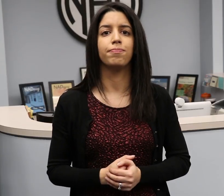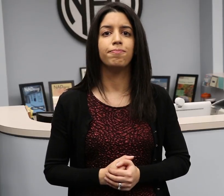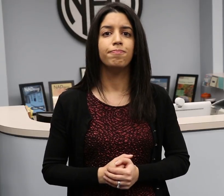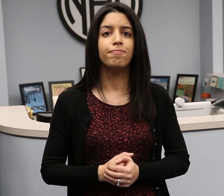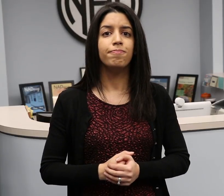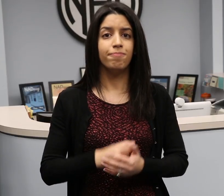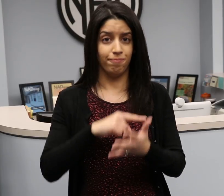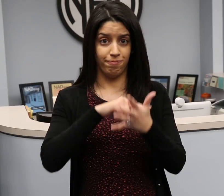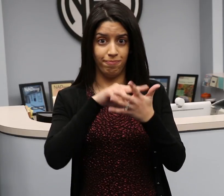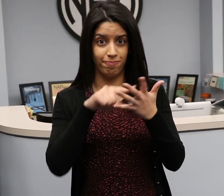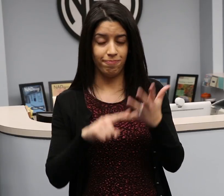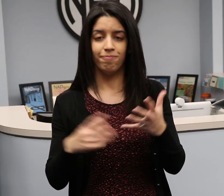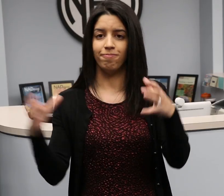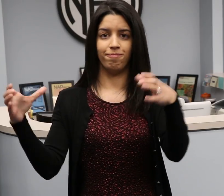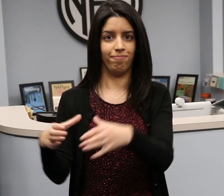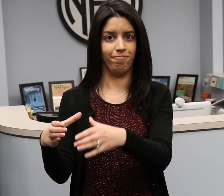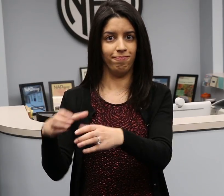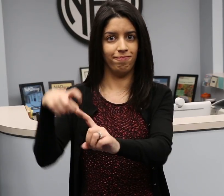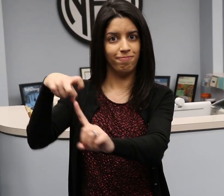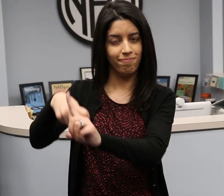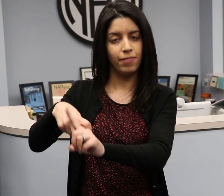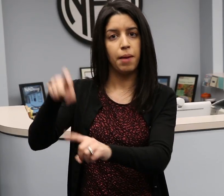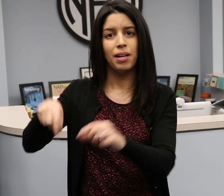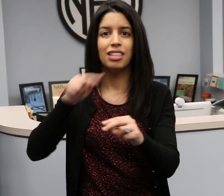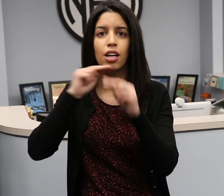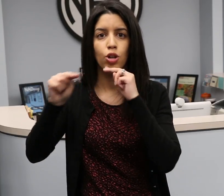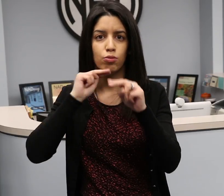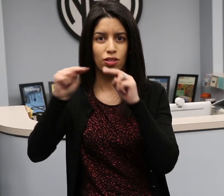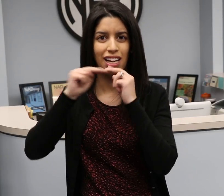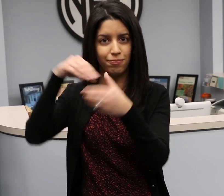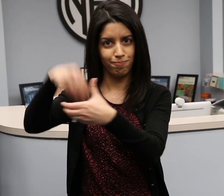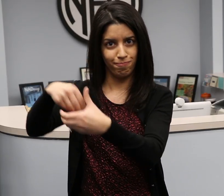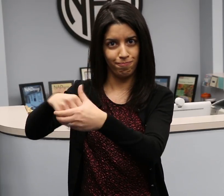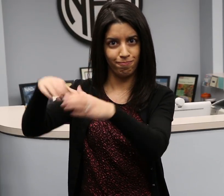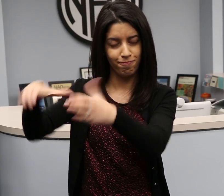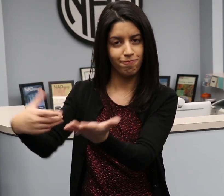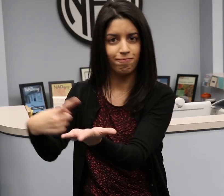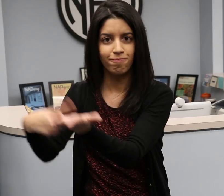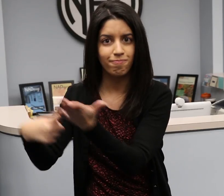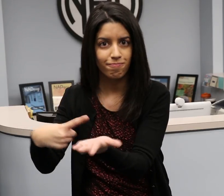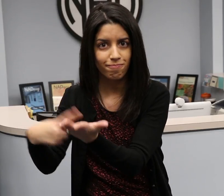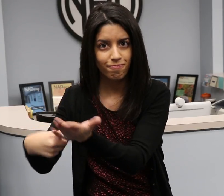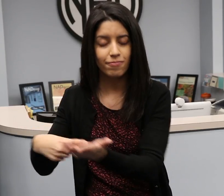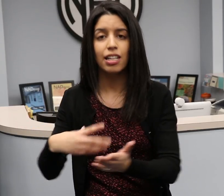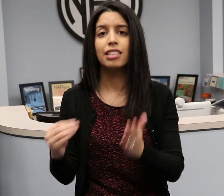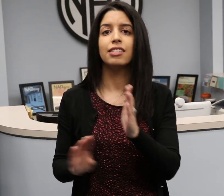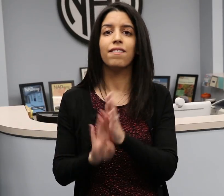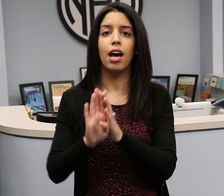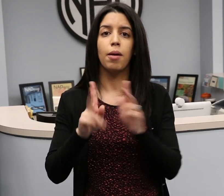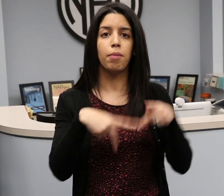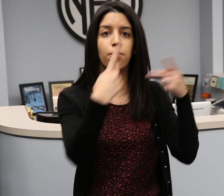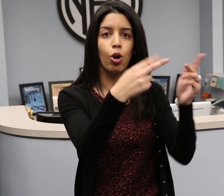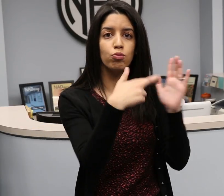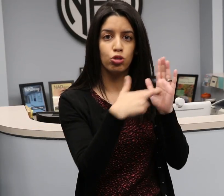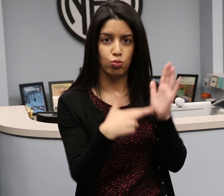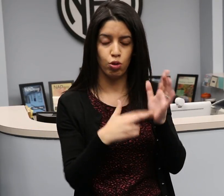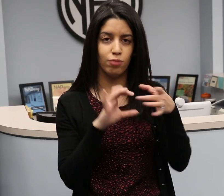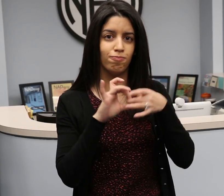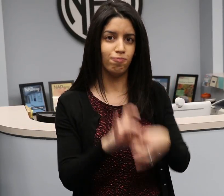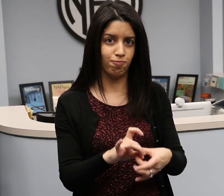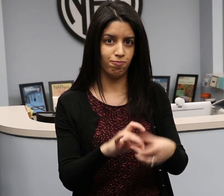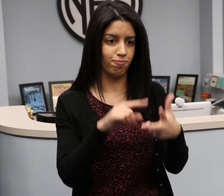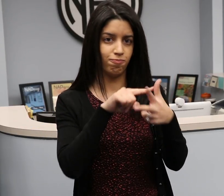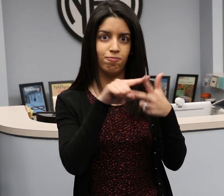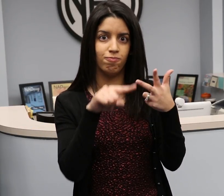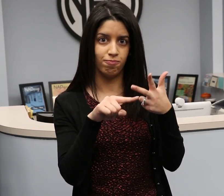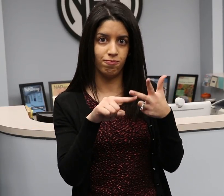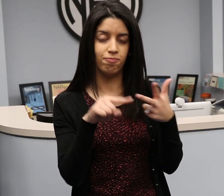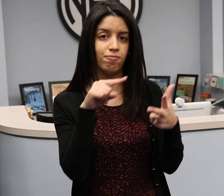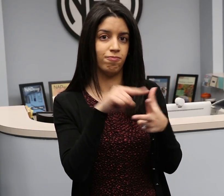These committee members were to negotiate among themselves to develop a proposed rule addressing